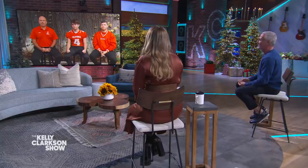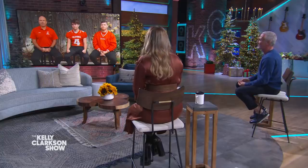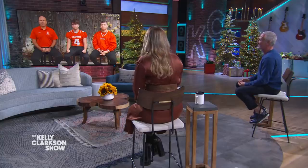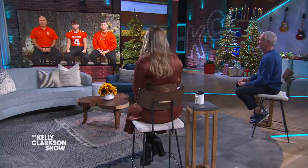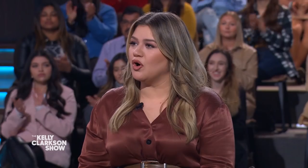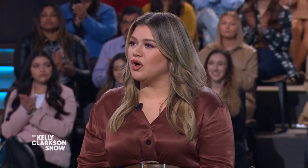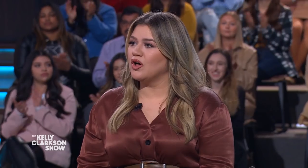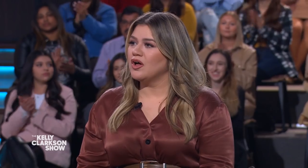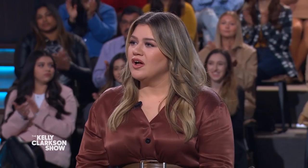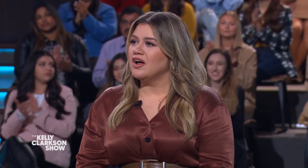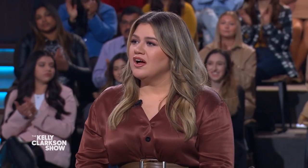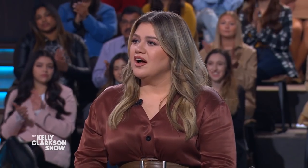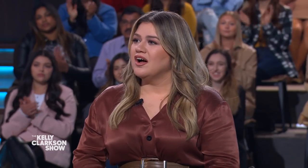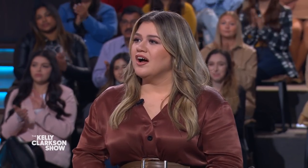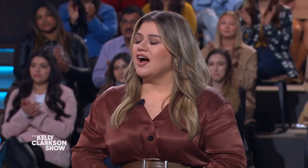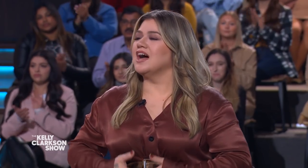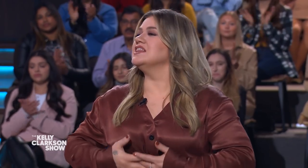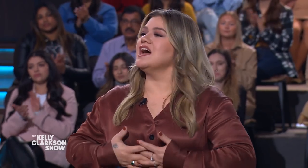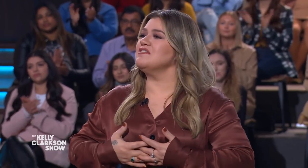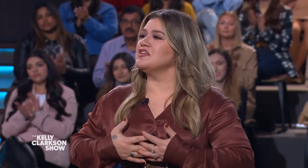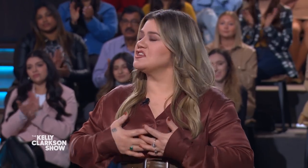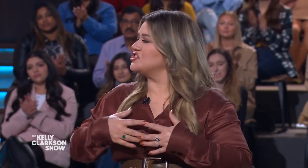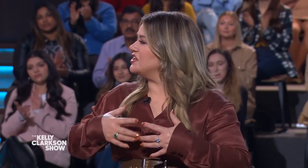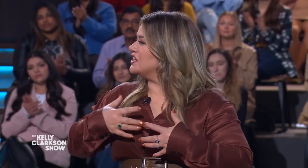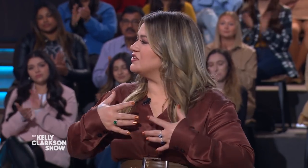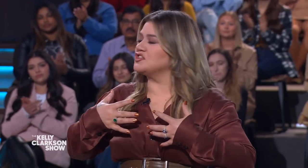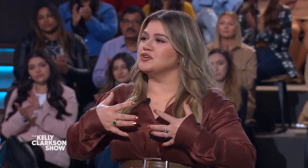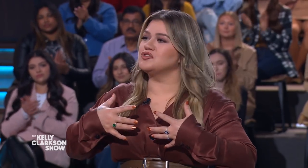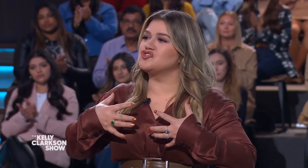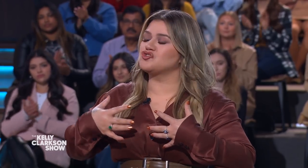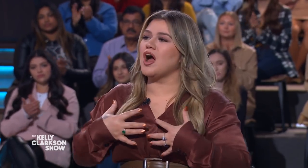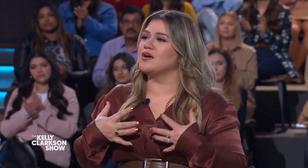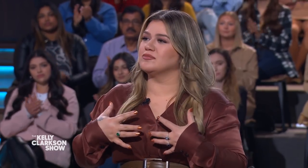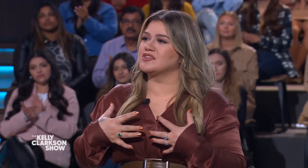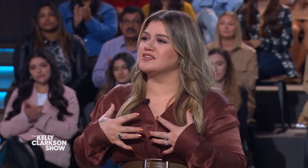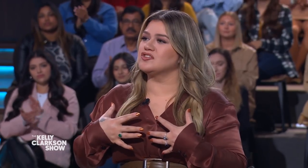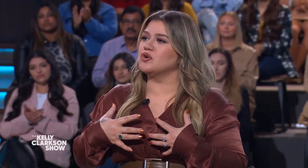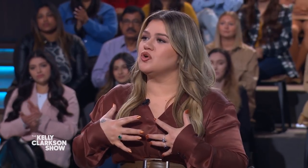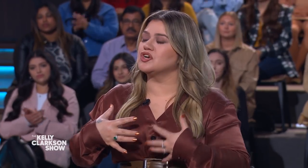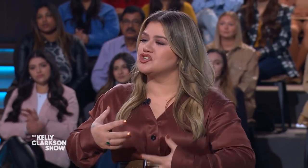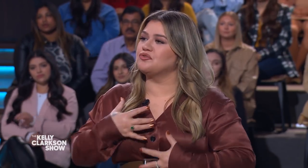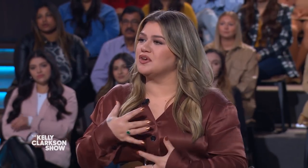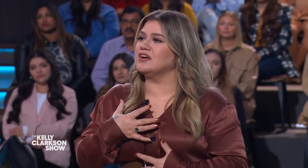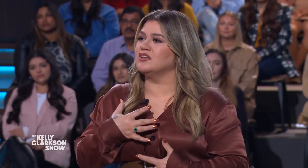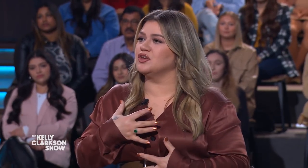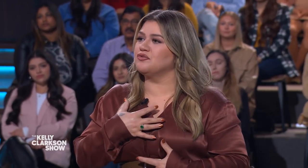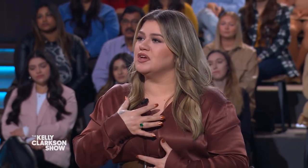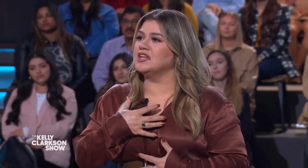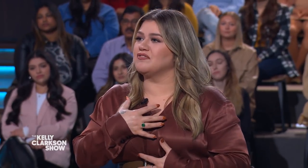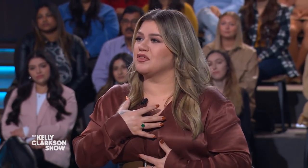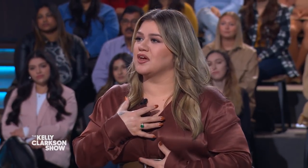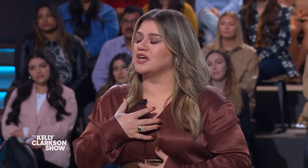(audience clapping) - That's incredible. I love that the cheerleaders use drums. That's so cool because you feel everything.